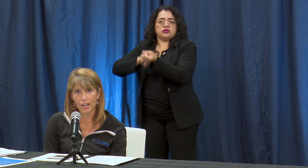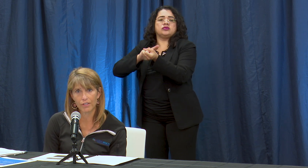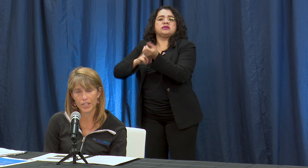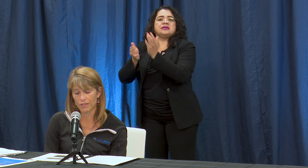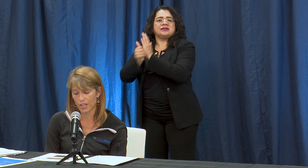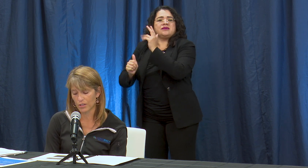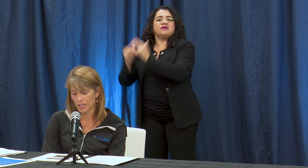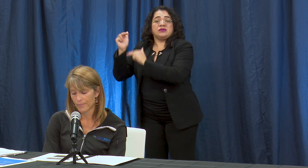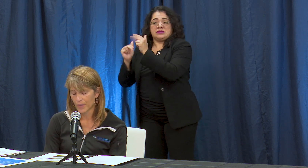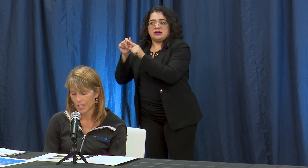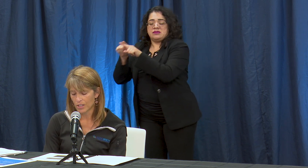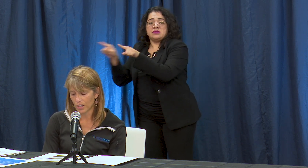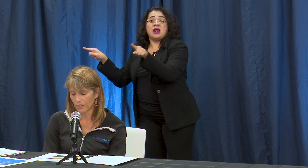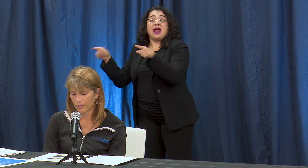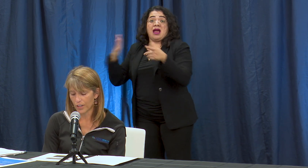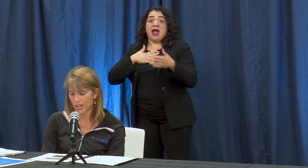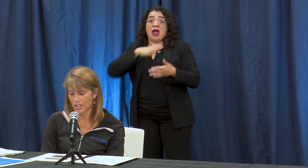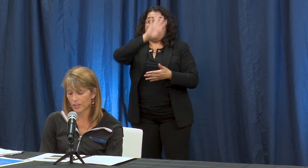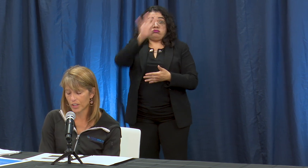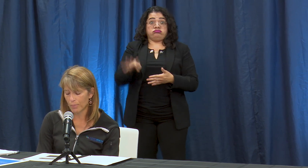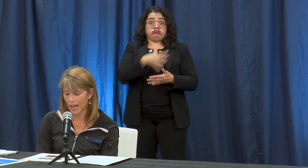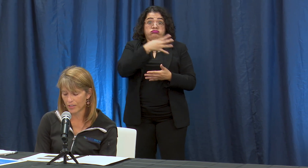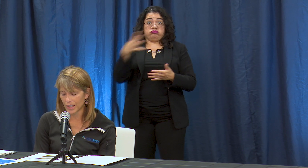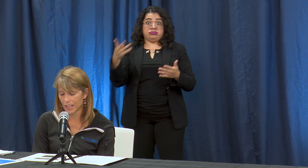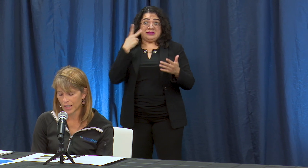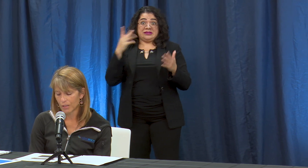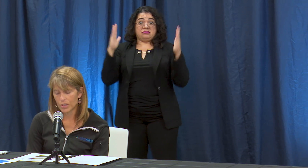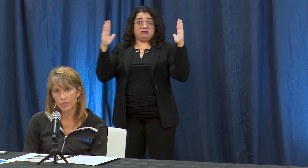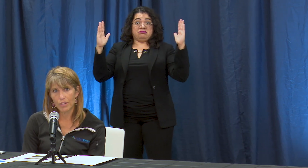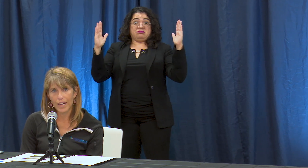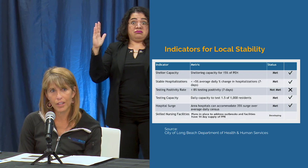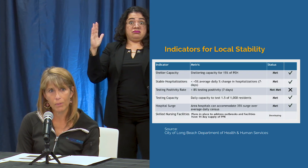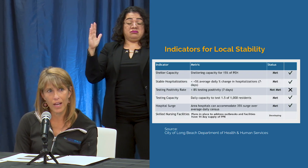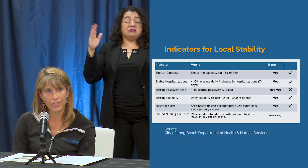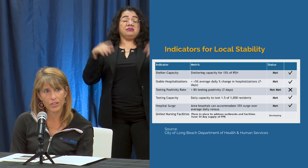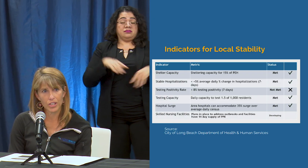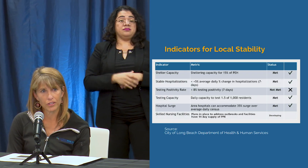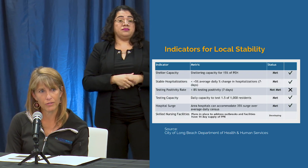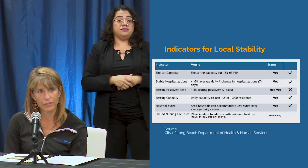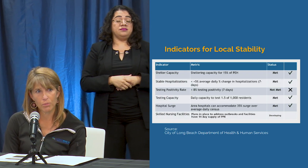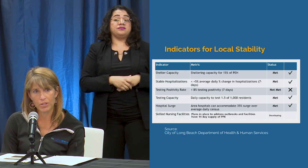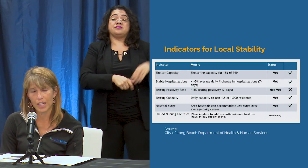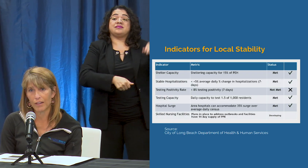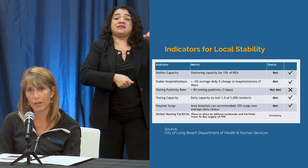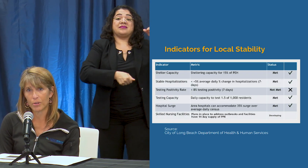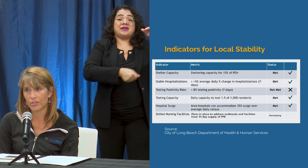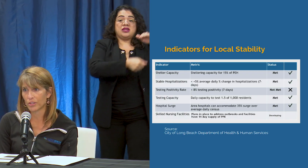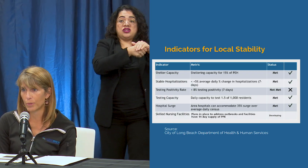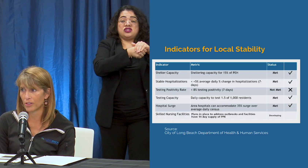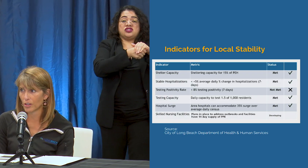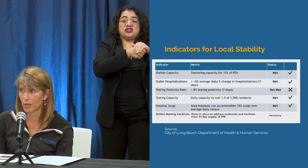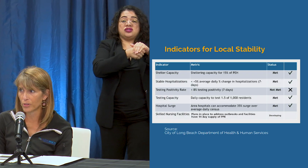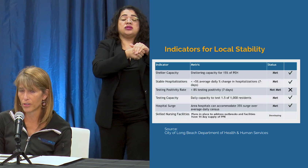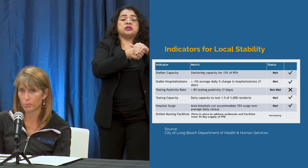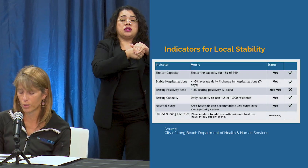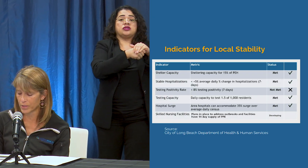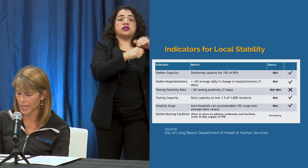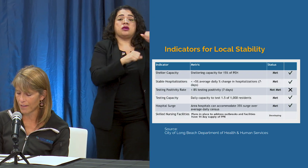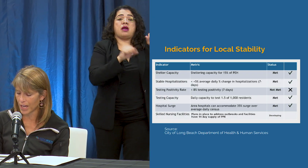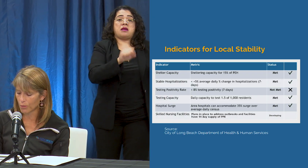for each of those. So for our shelter capacity we do have the capacity to shelter 15% of our persons experiencing homelessness were we to have an outbreak